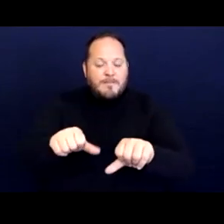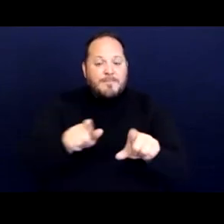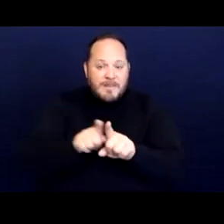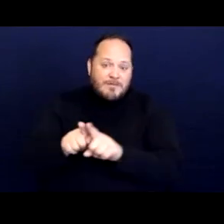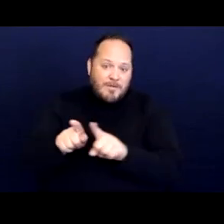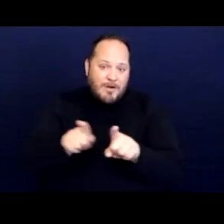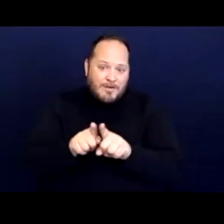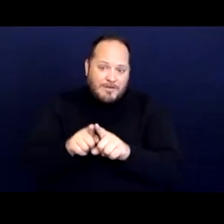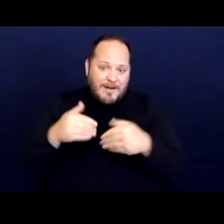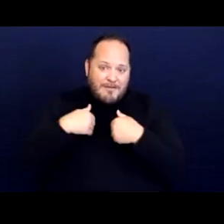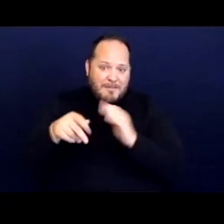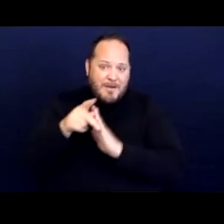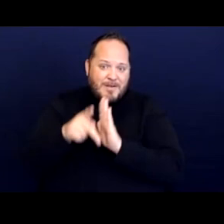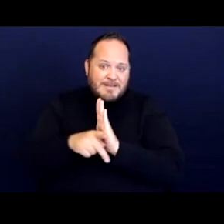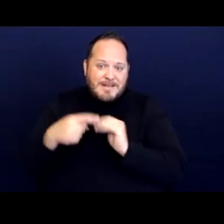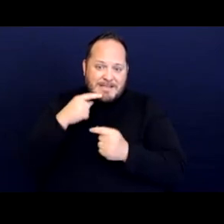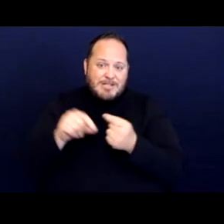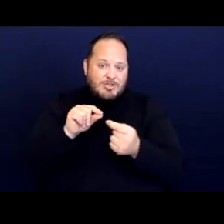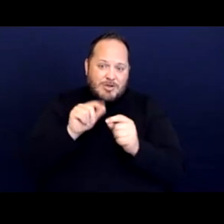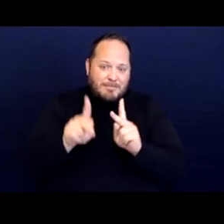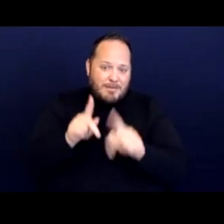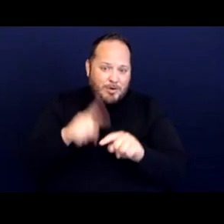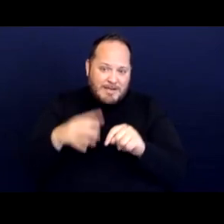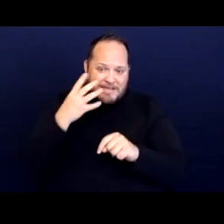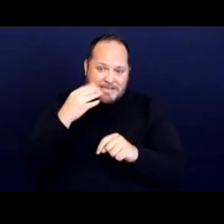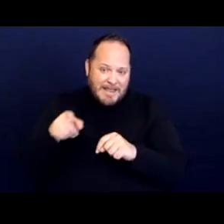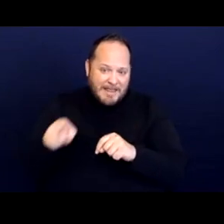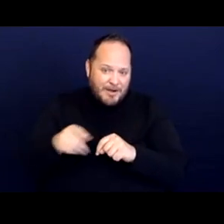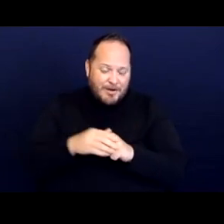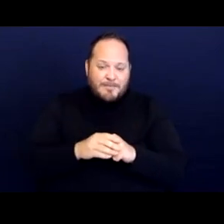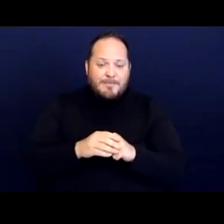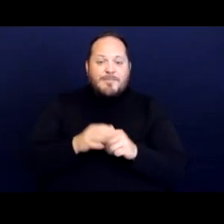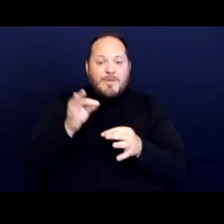that said certain people couldn't stay there. And so the court and Martin looked beyond that,